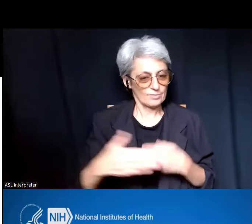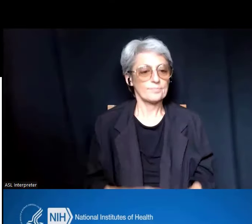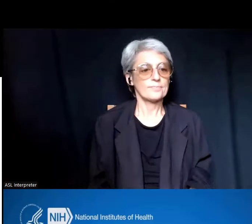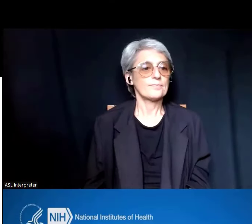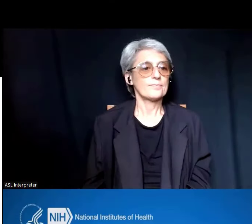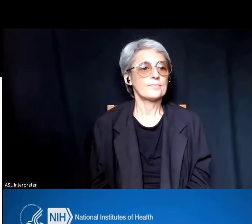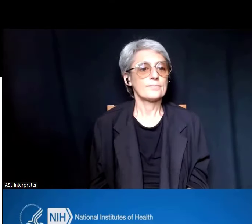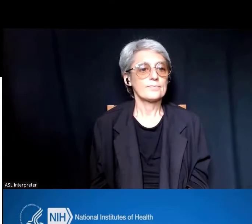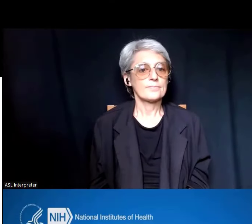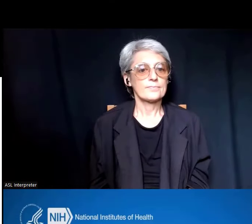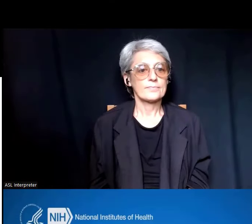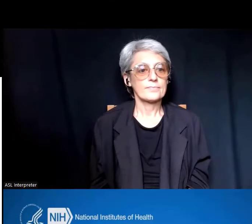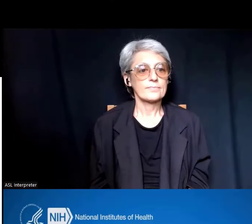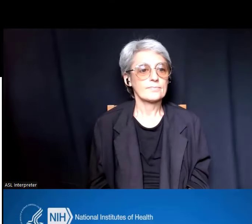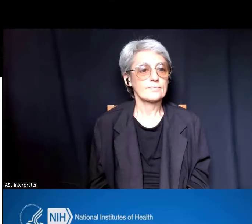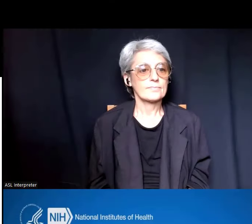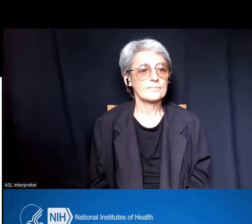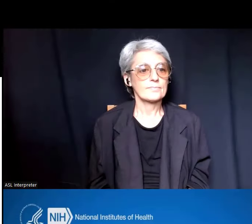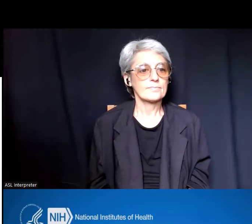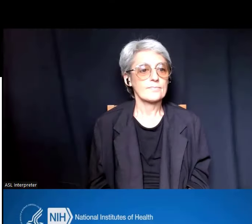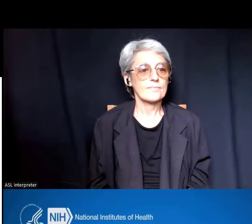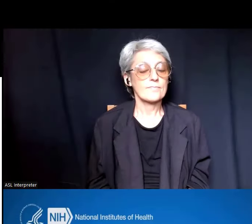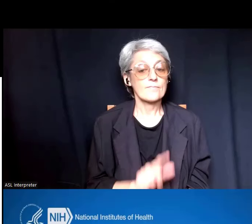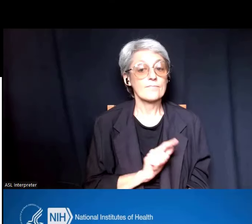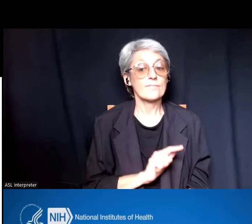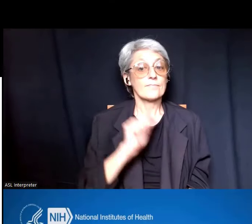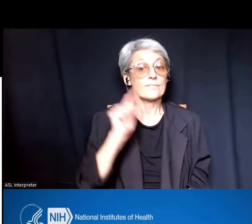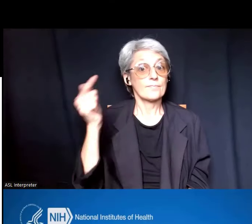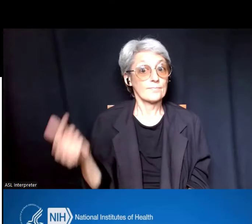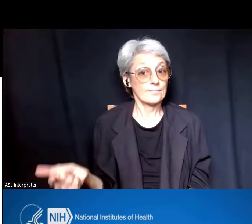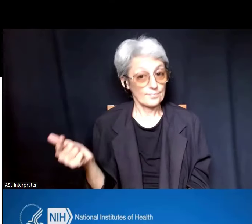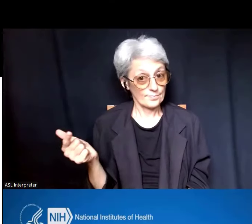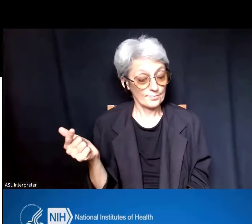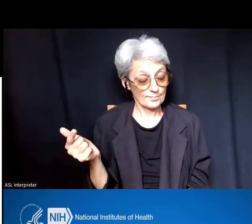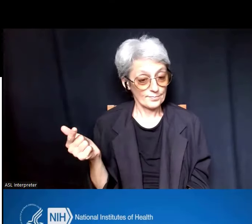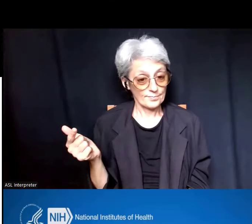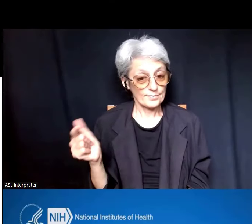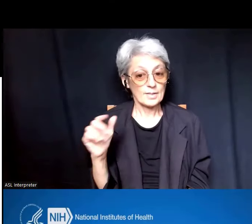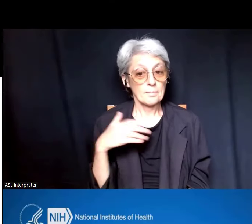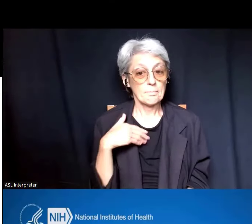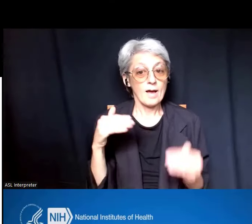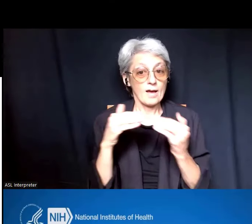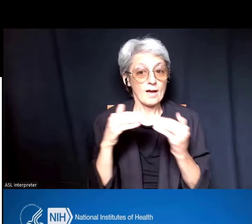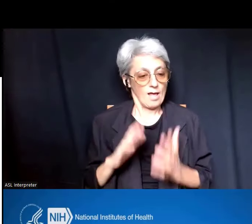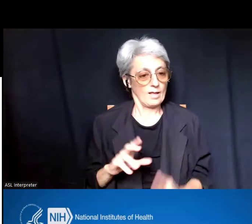Now, I'm going to hand over the mic to my colleague, Dr. Kenneth Gibbs,